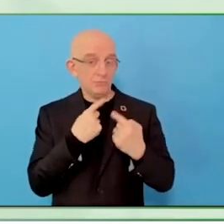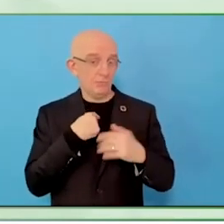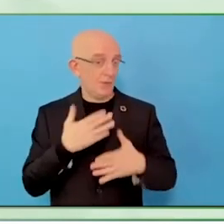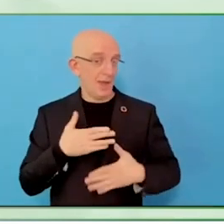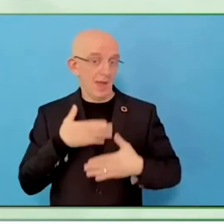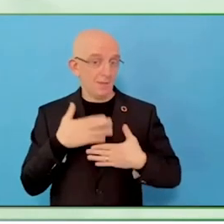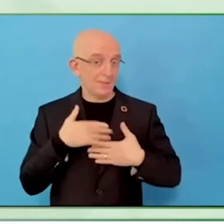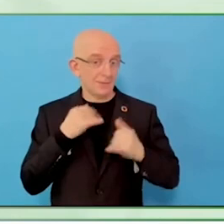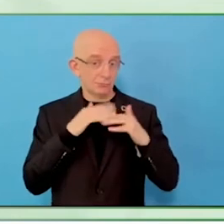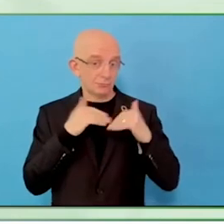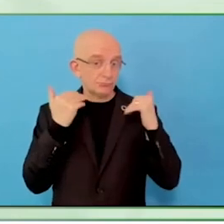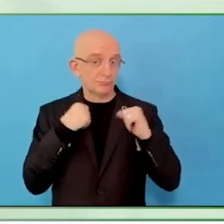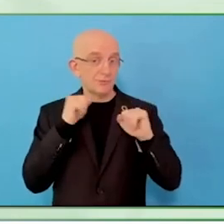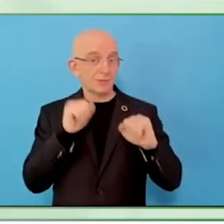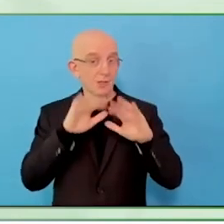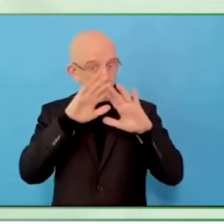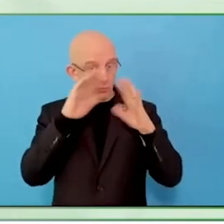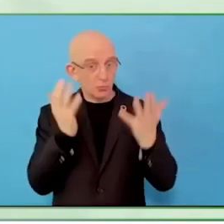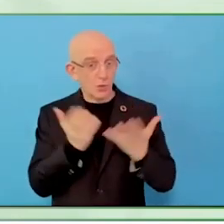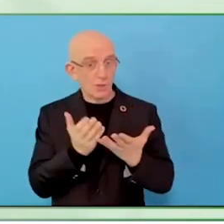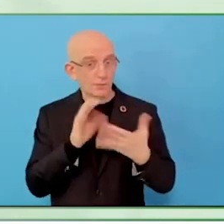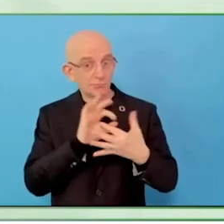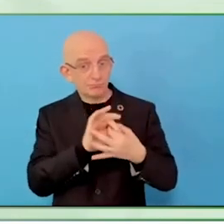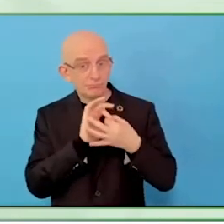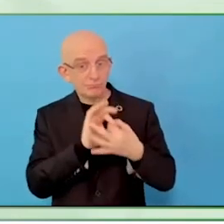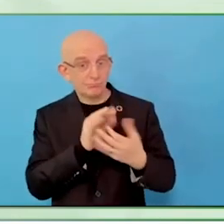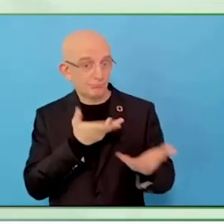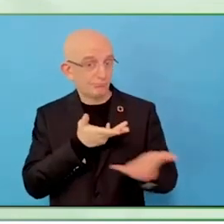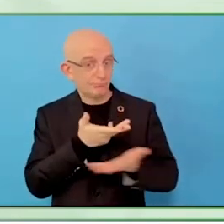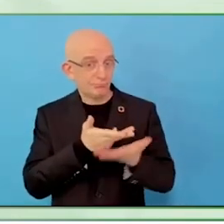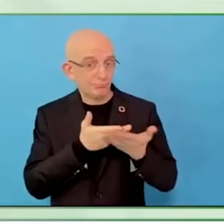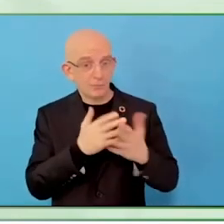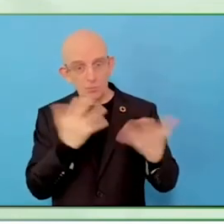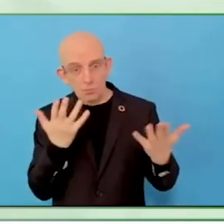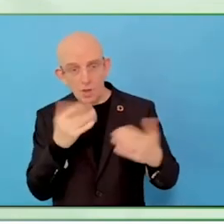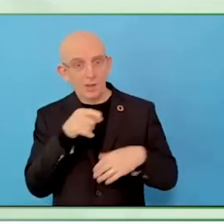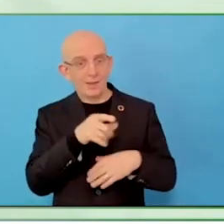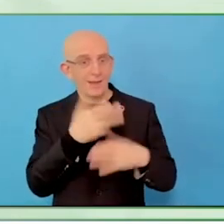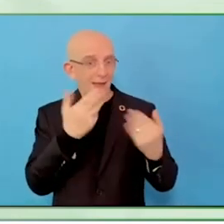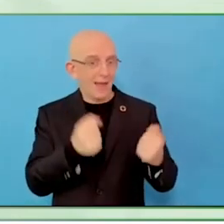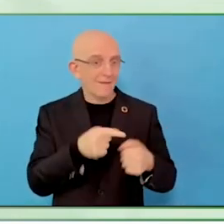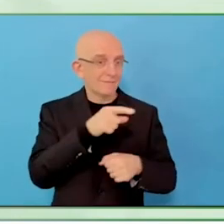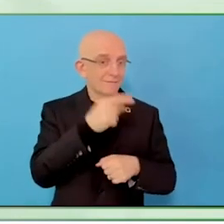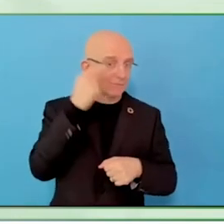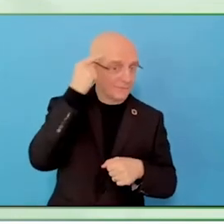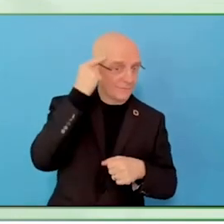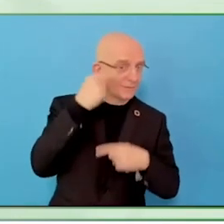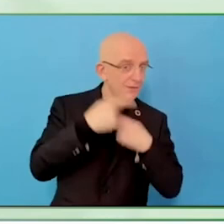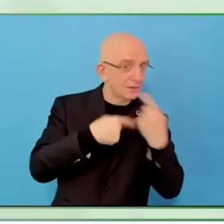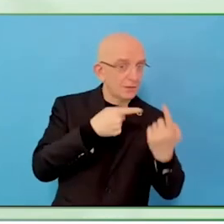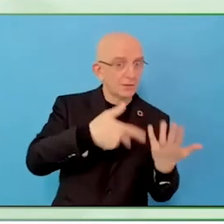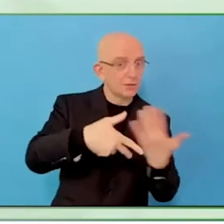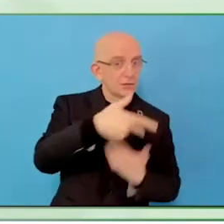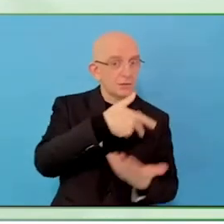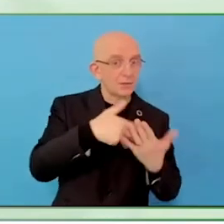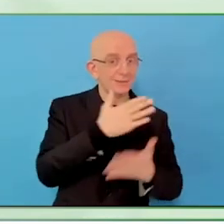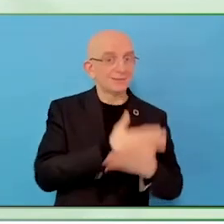We are out of time, thank you, everybody, I am Daniel Van Sant with The Harkin Institute and Ella Giladi from Enosh. Thank you, everybody.